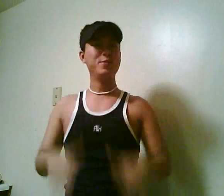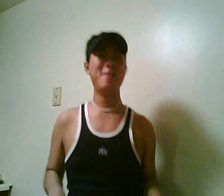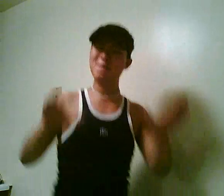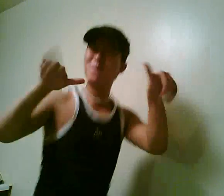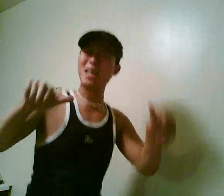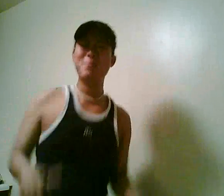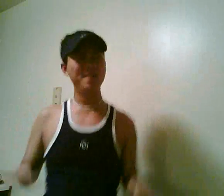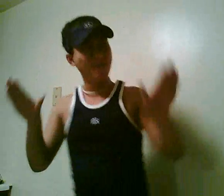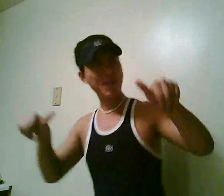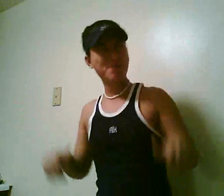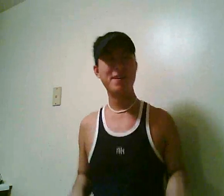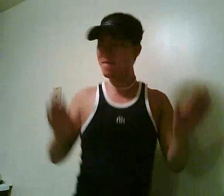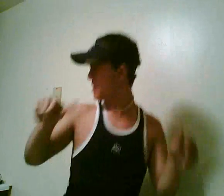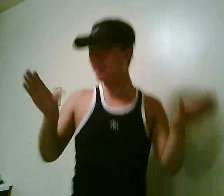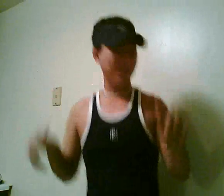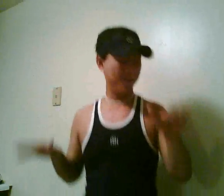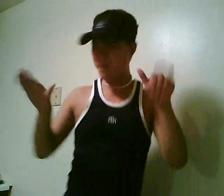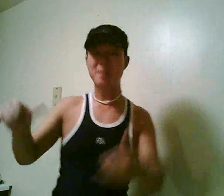Fab, fab, fab, fab, fab!